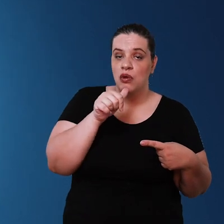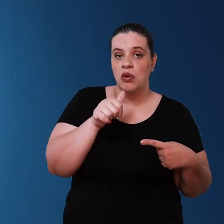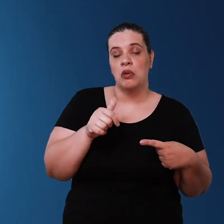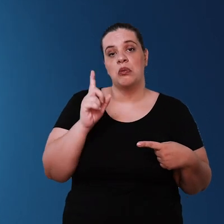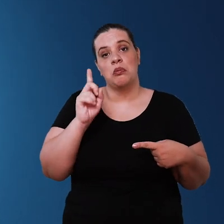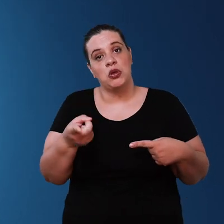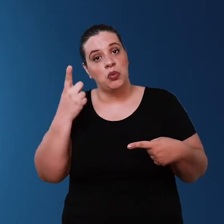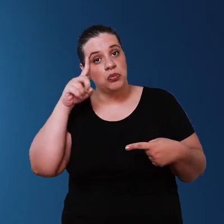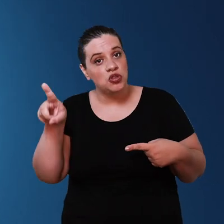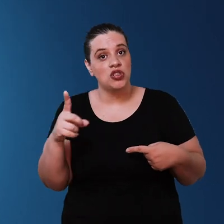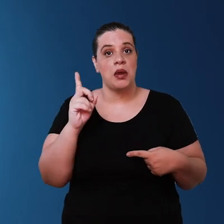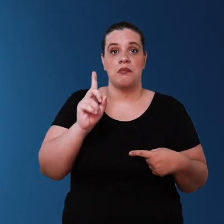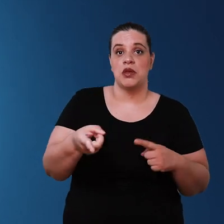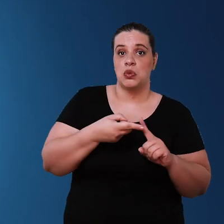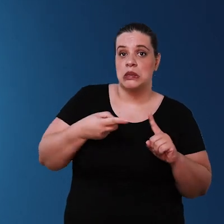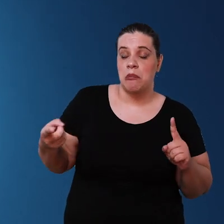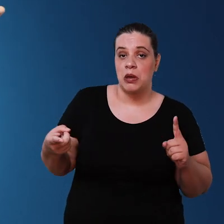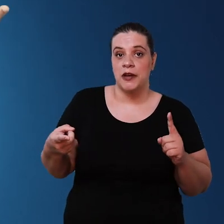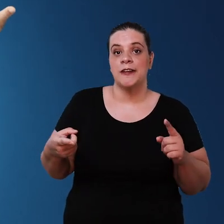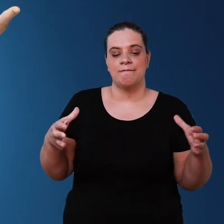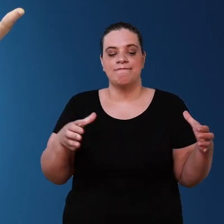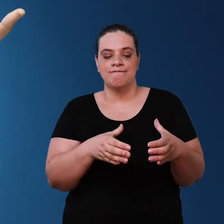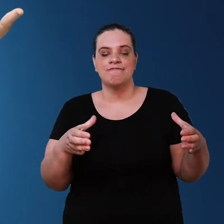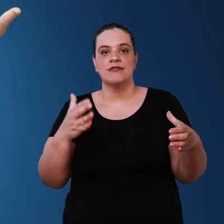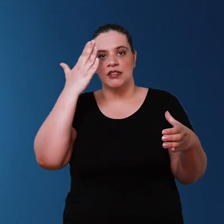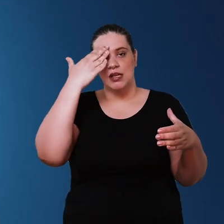per day and one liter of water per week this changes the way we store this